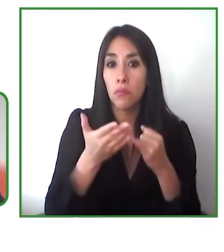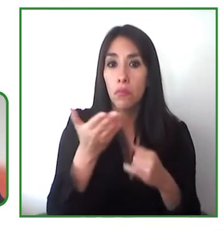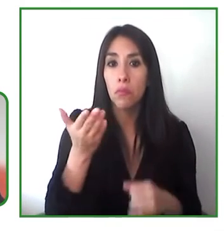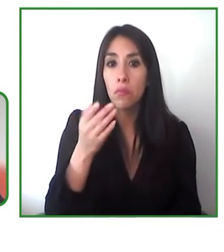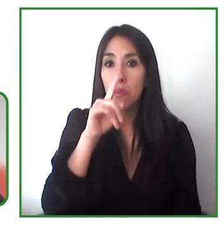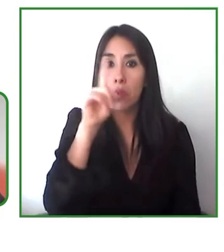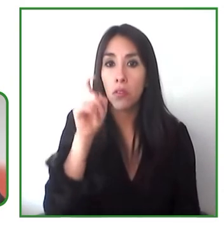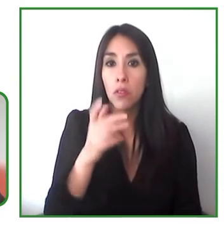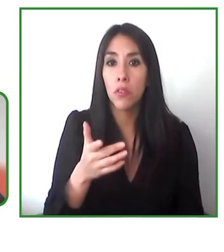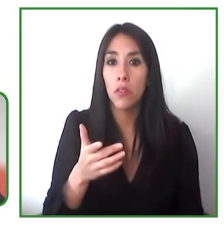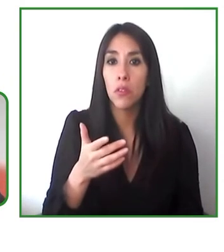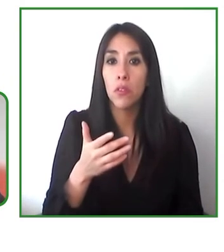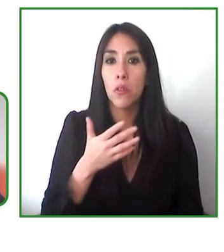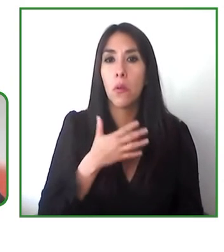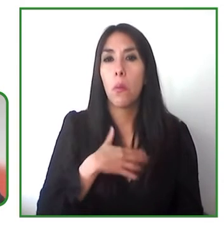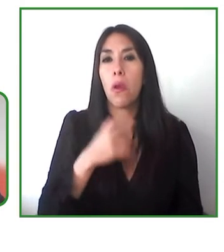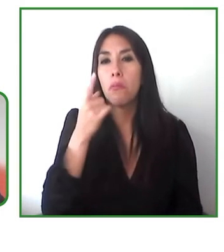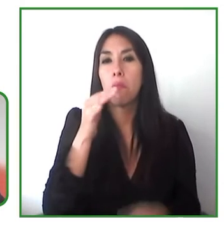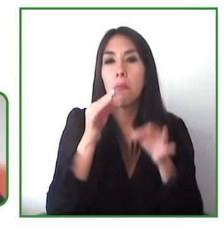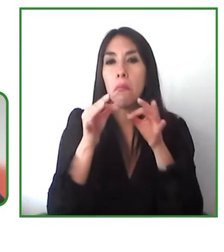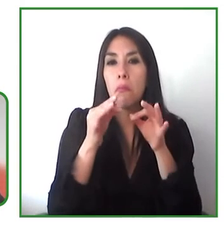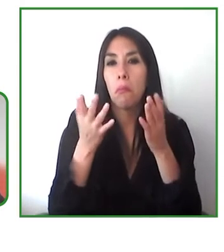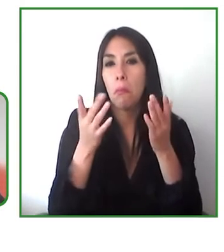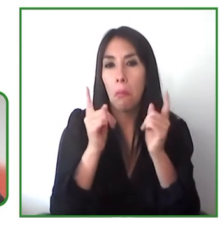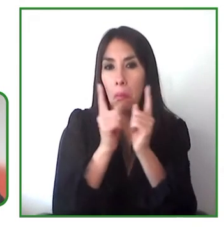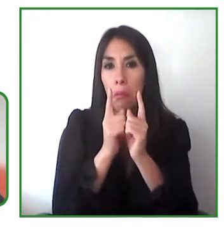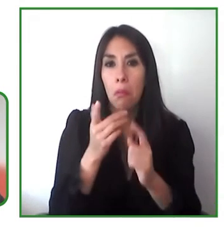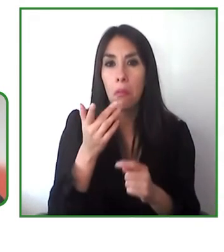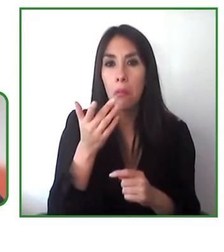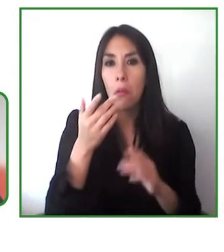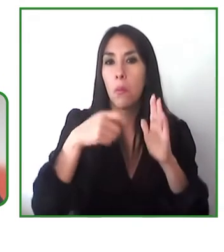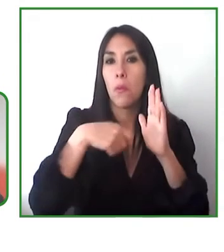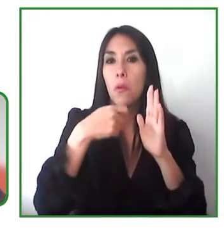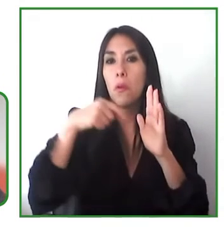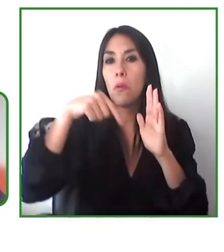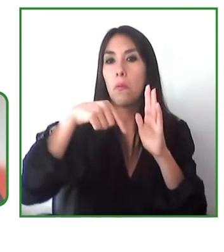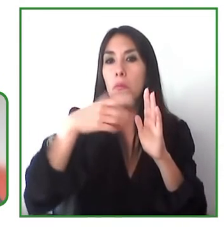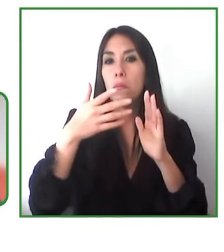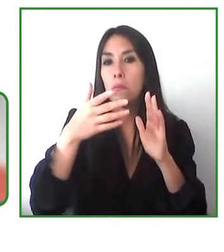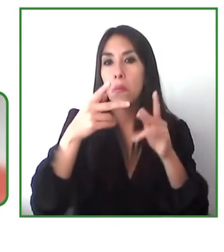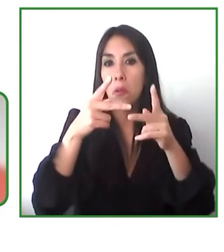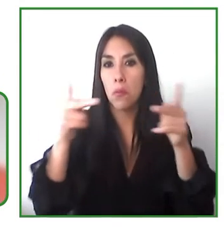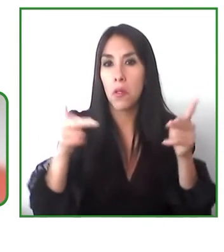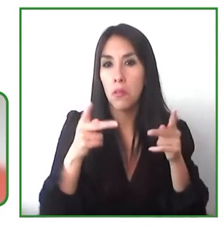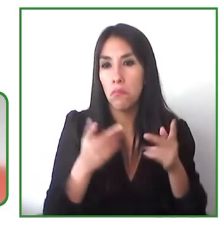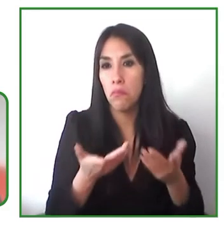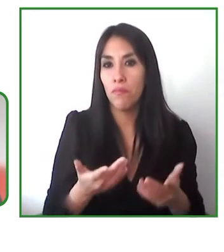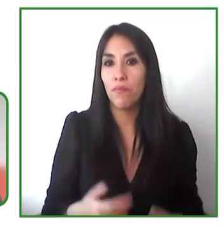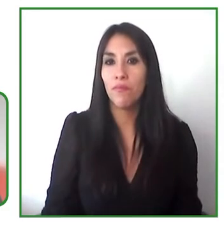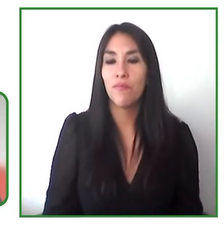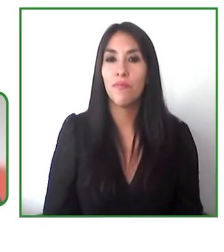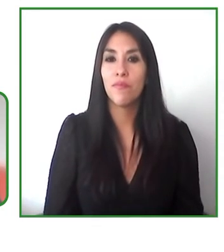like to share with all of the organizations that want to